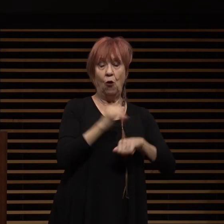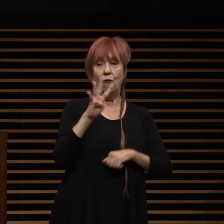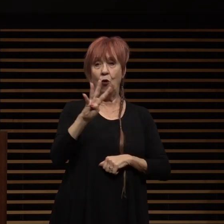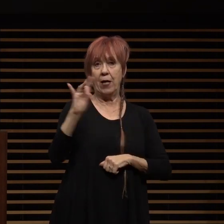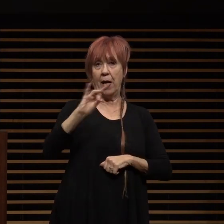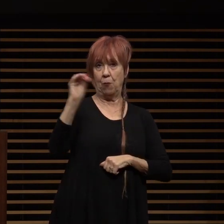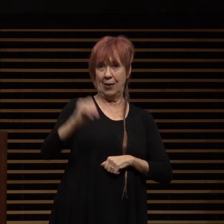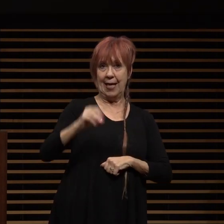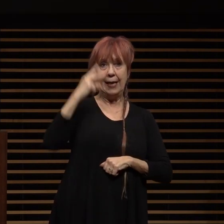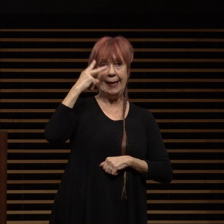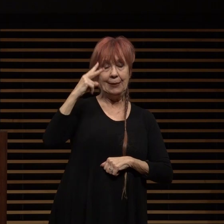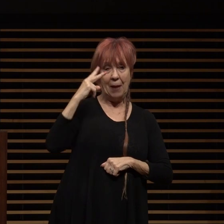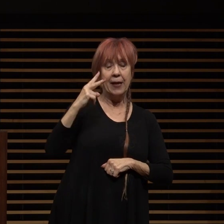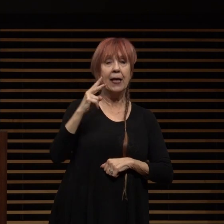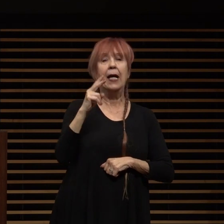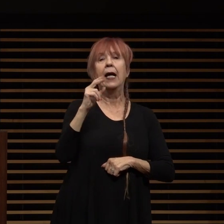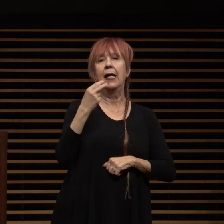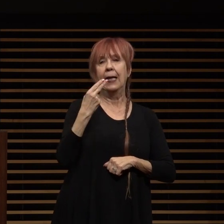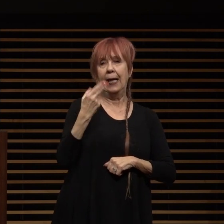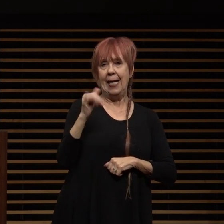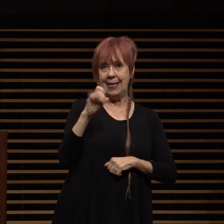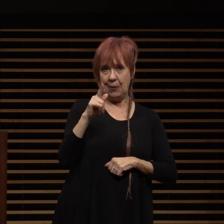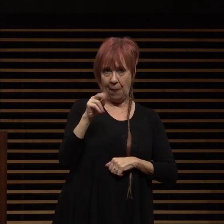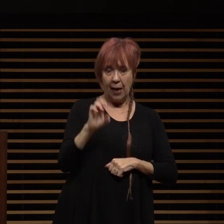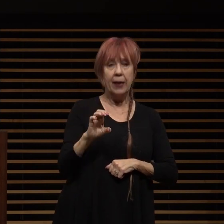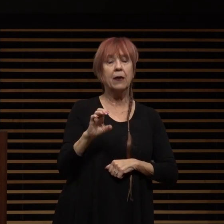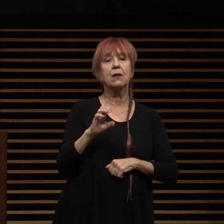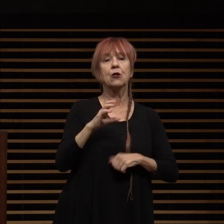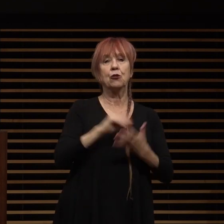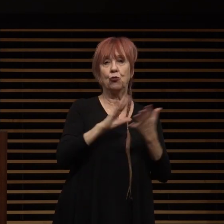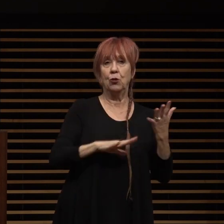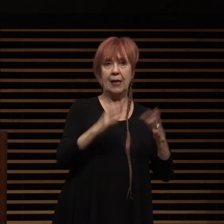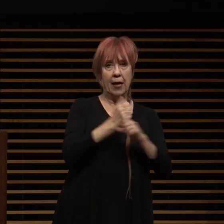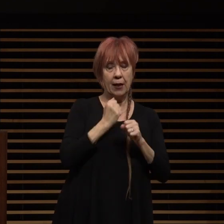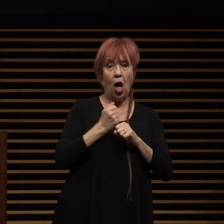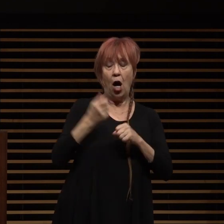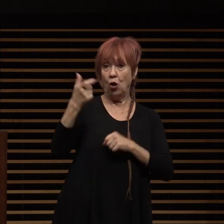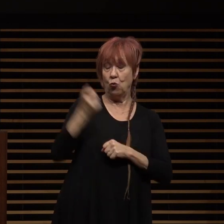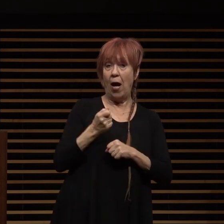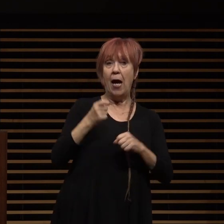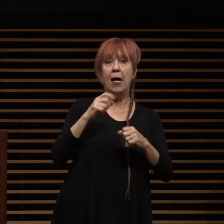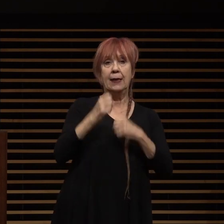having received our first title five hs grant in the year 2000.